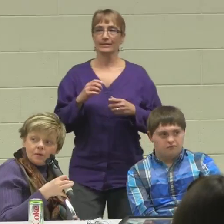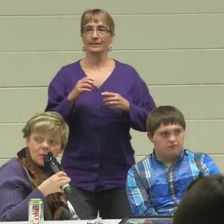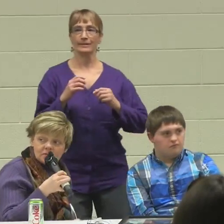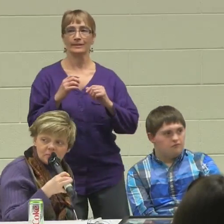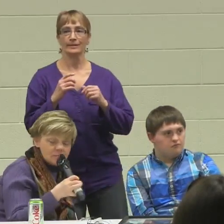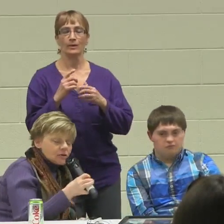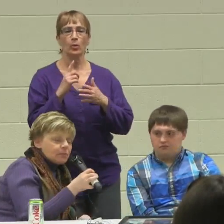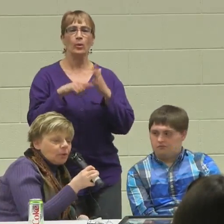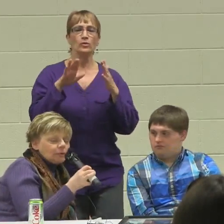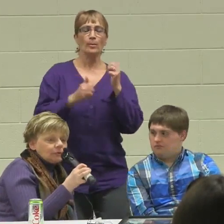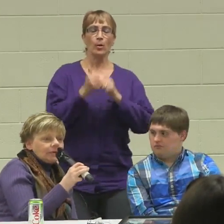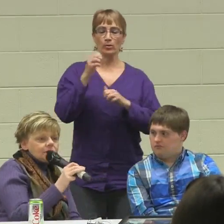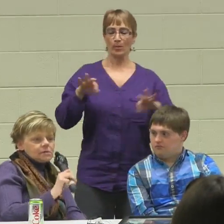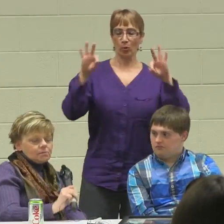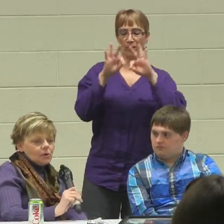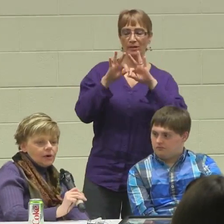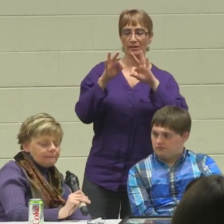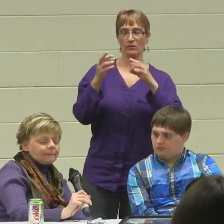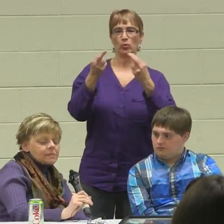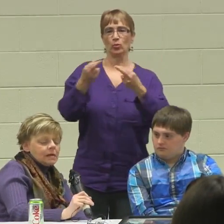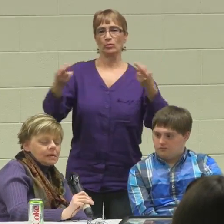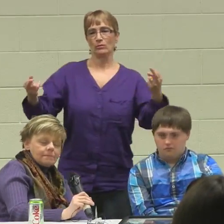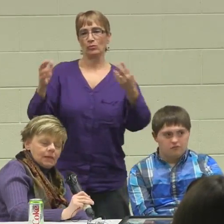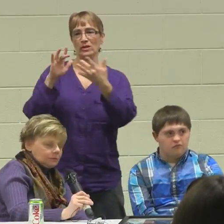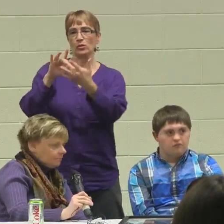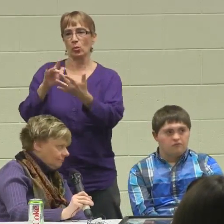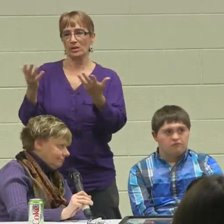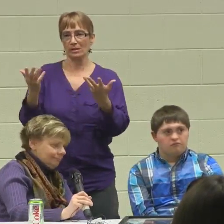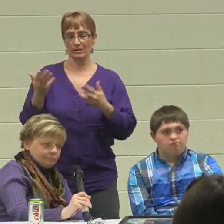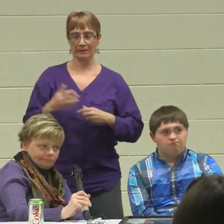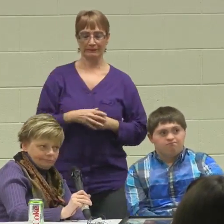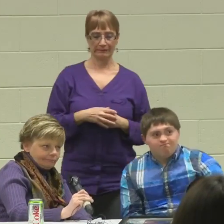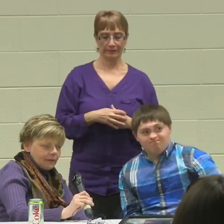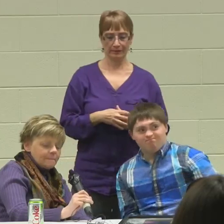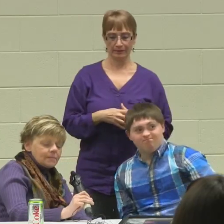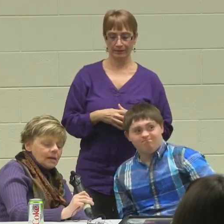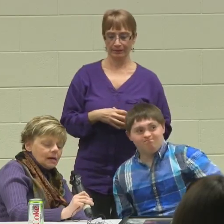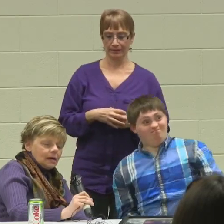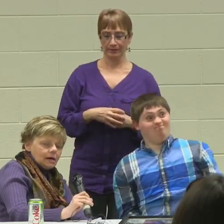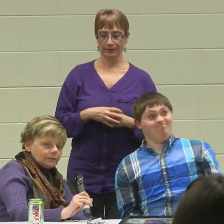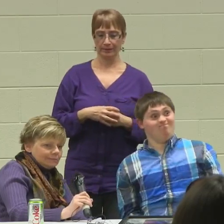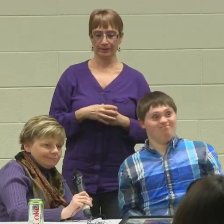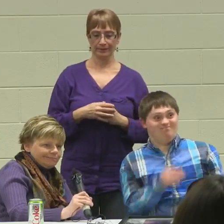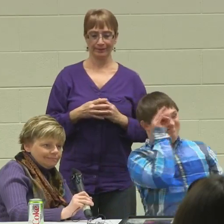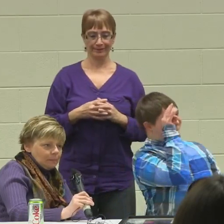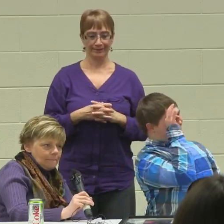What was our most important resource. Oh, boy.